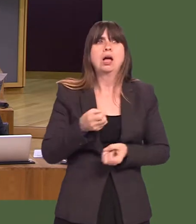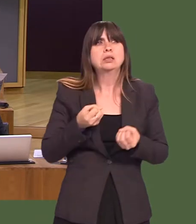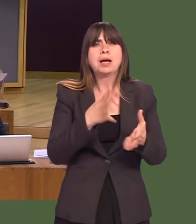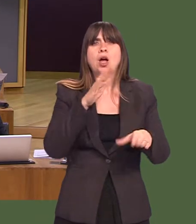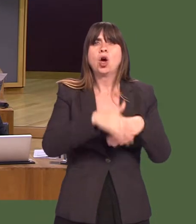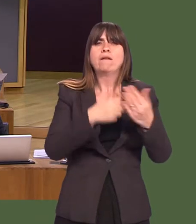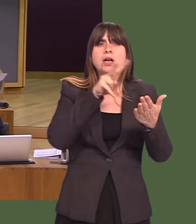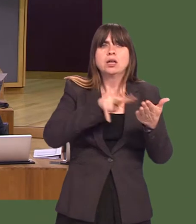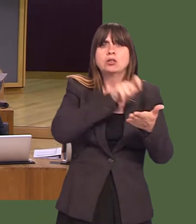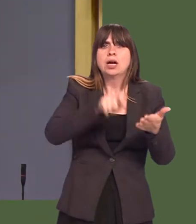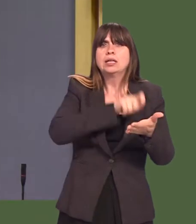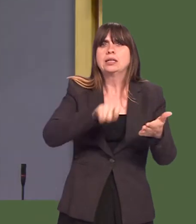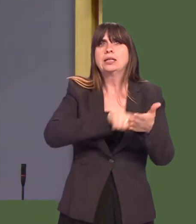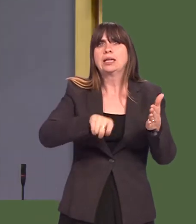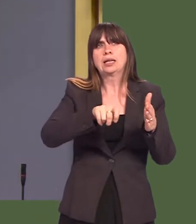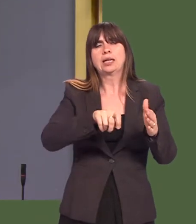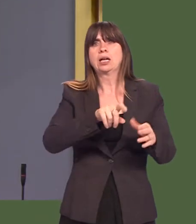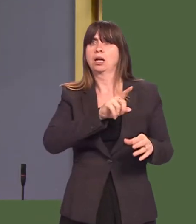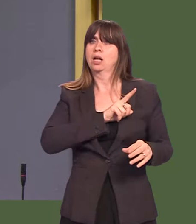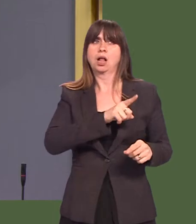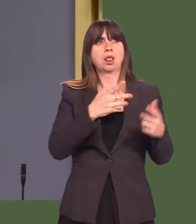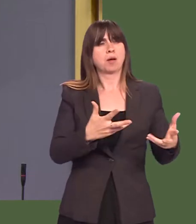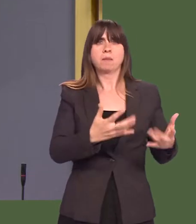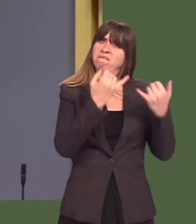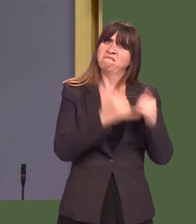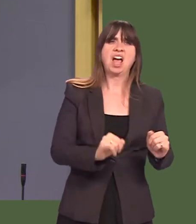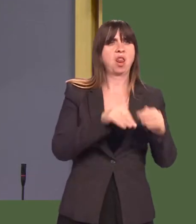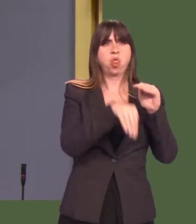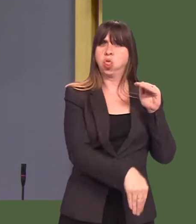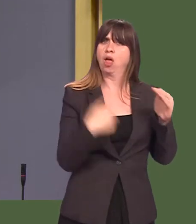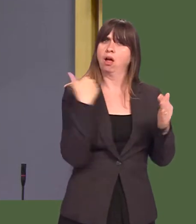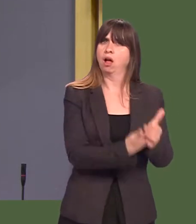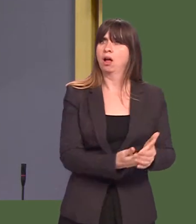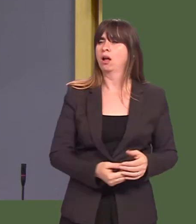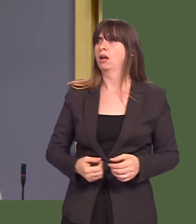spent on literacy and numeracy in schools, which has been failing for a while?